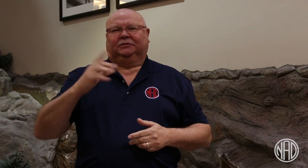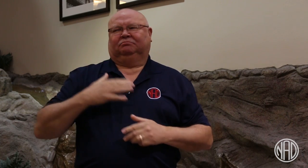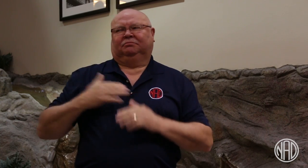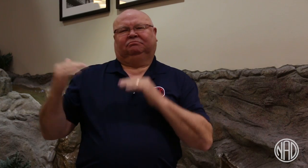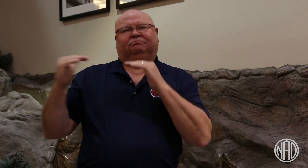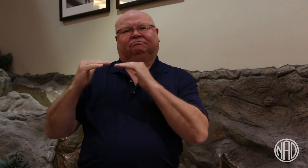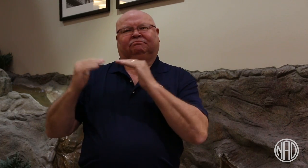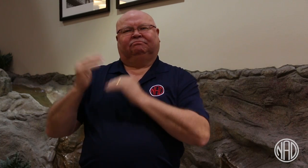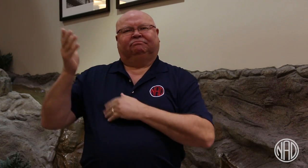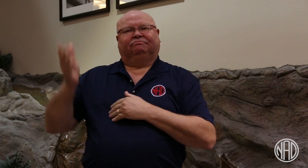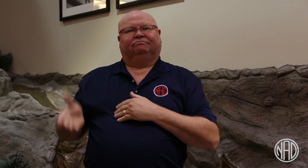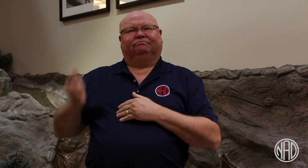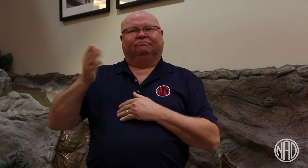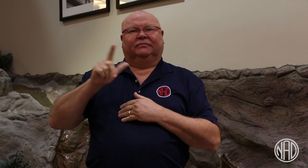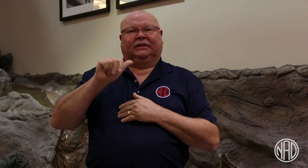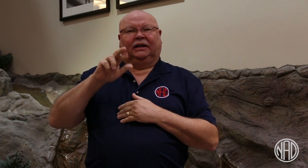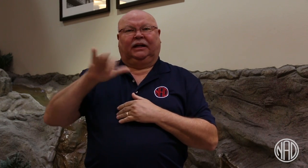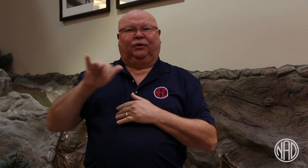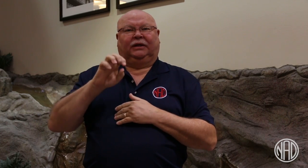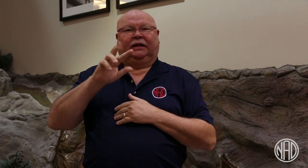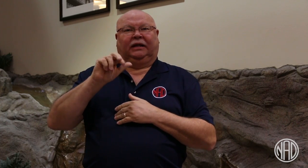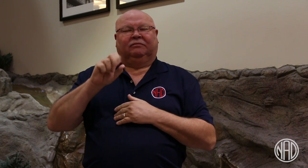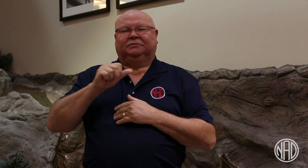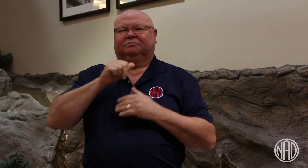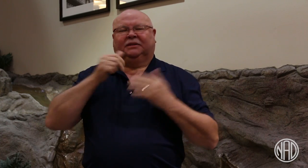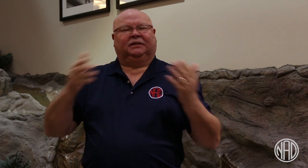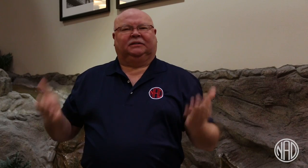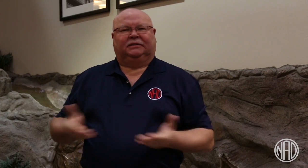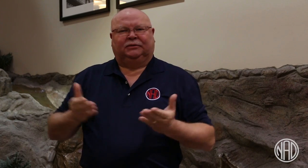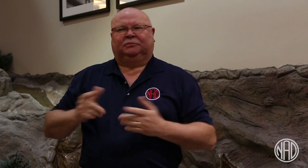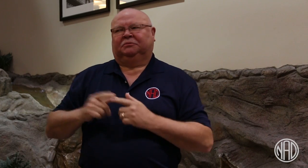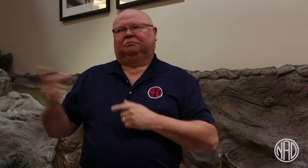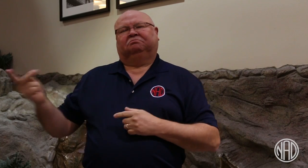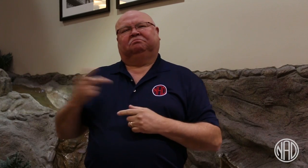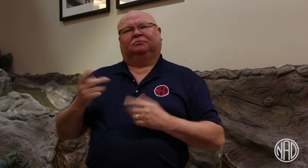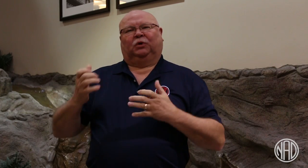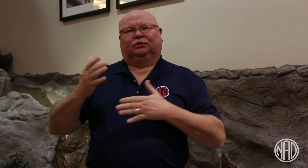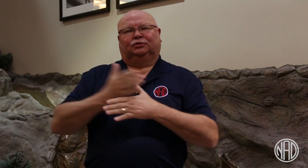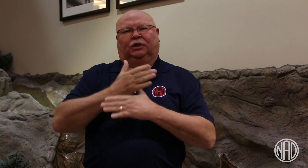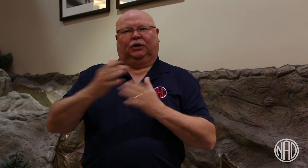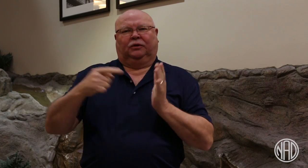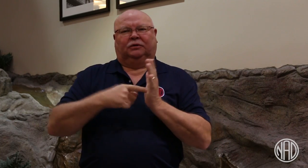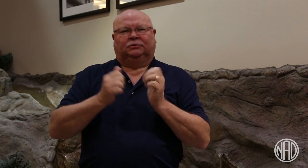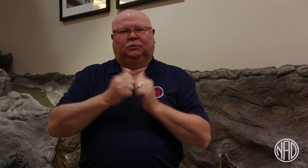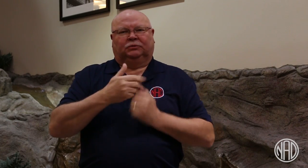My colleague Larry Evans isn't with me today but we have some updates to share with you.